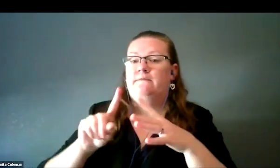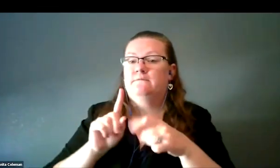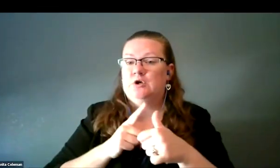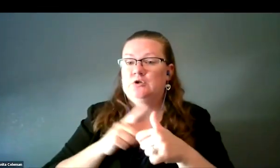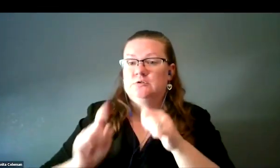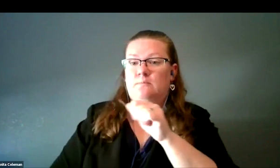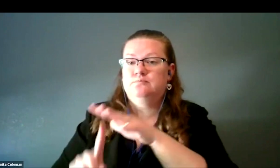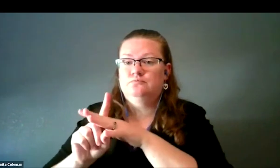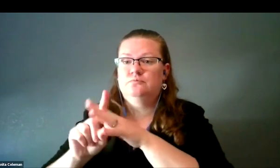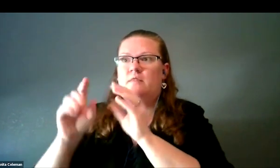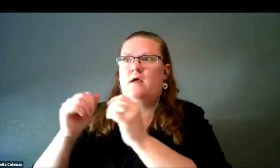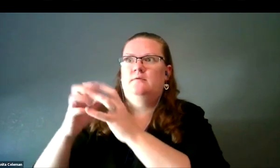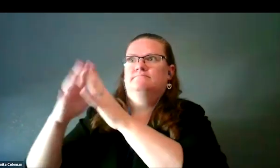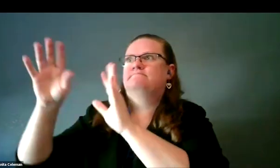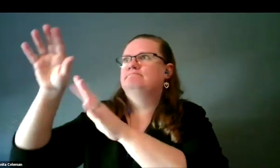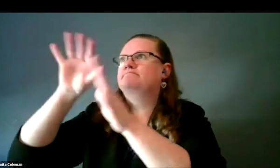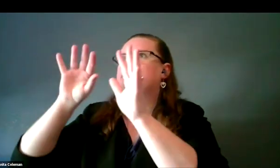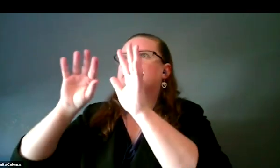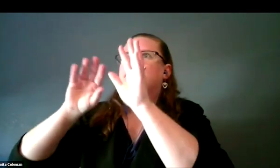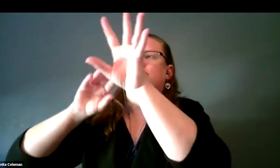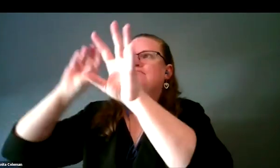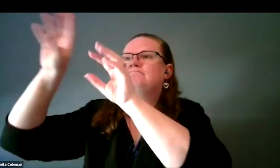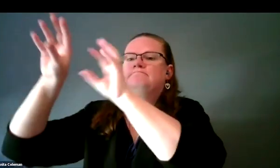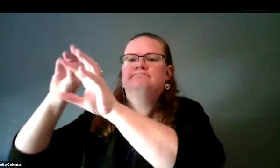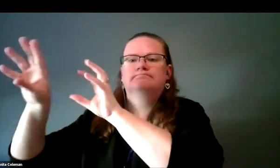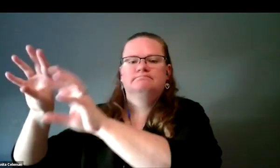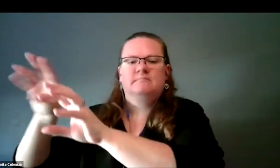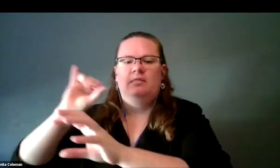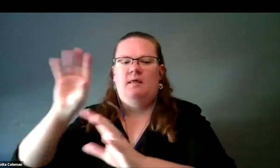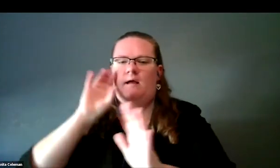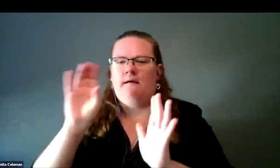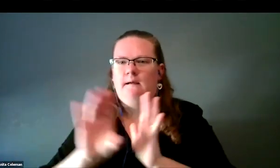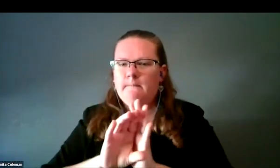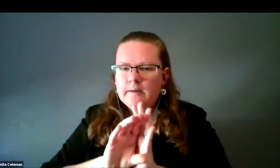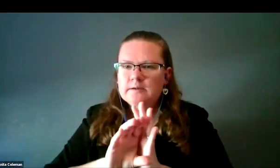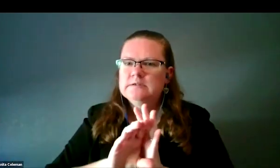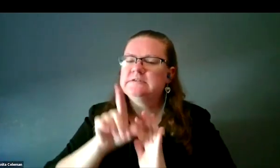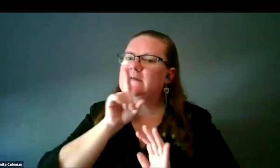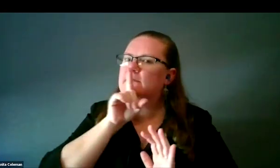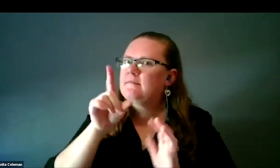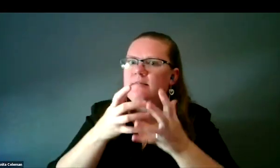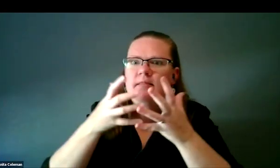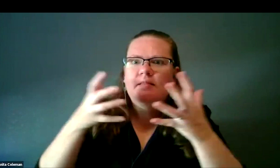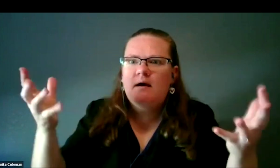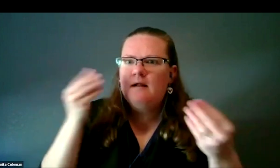they emerge from this material. The image of such an object is quite rich with lots